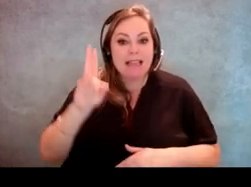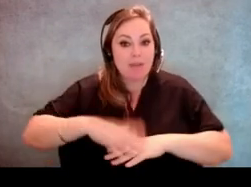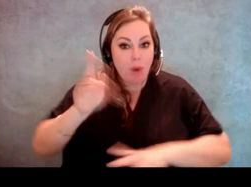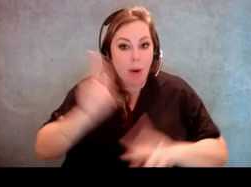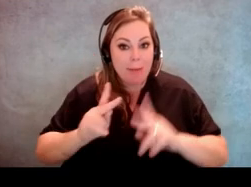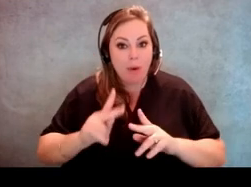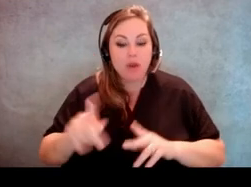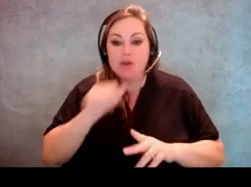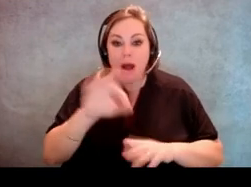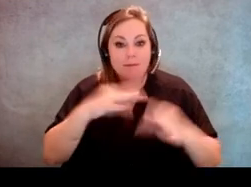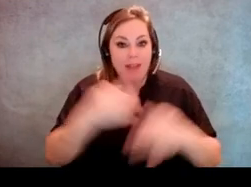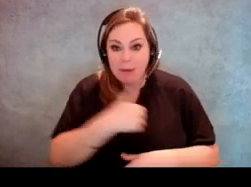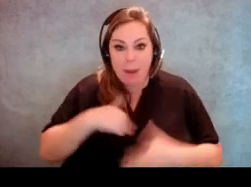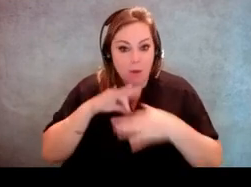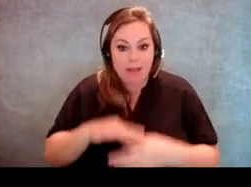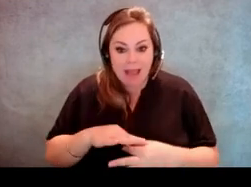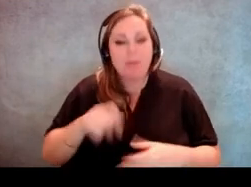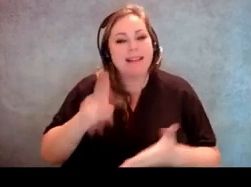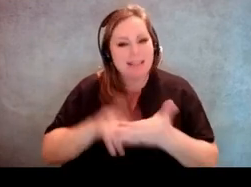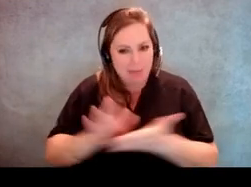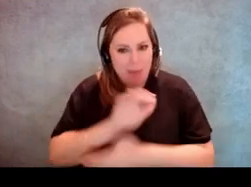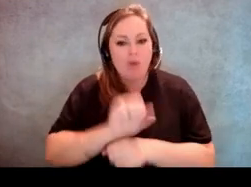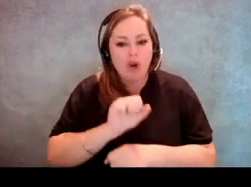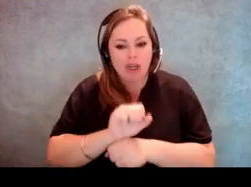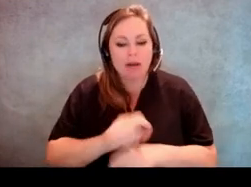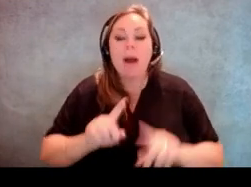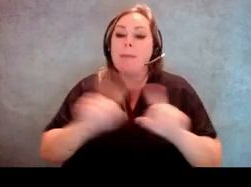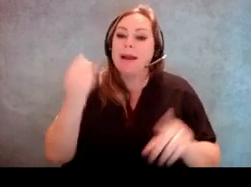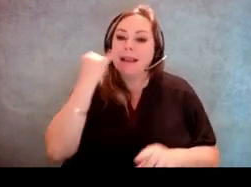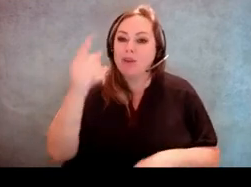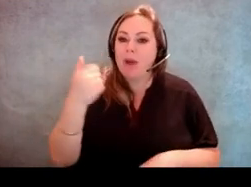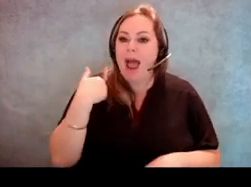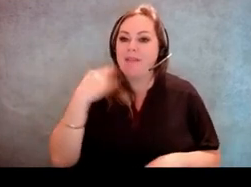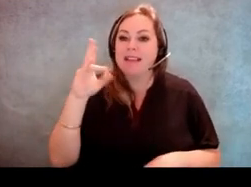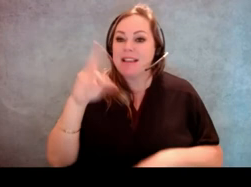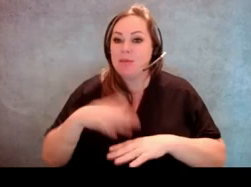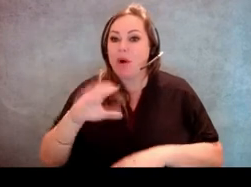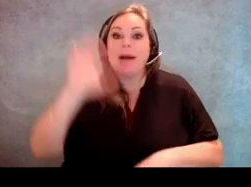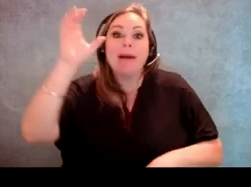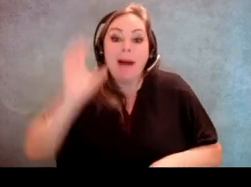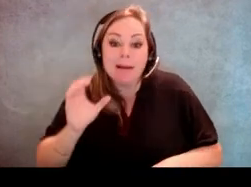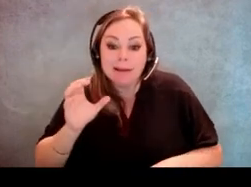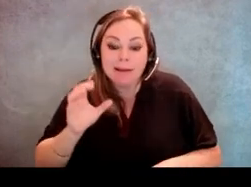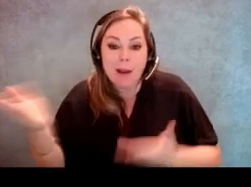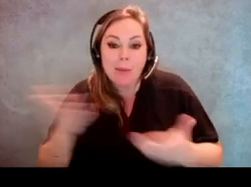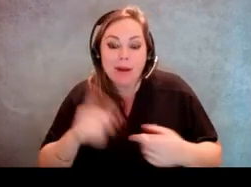you gotta sign some paperwork. But let's say you have, you know, seven or more cousins that you're taking to go vote.